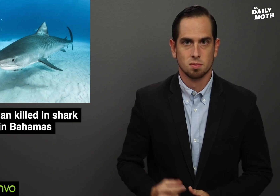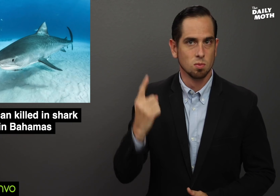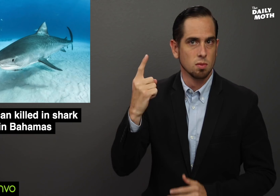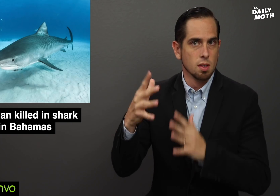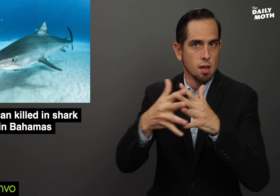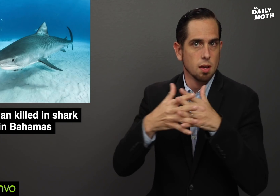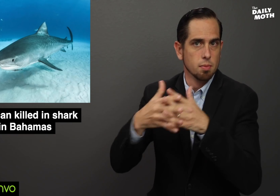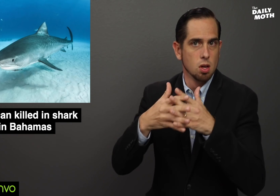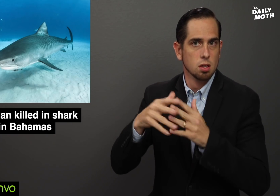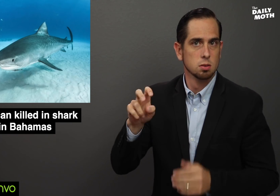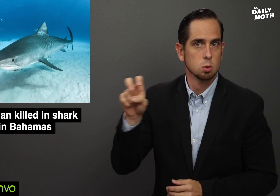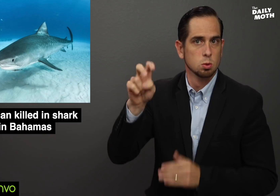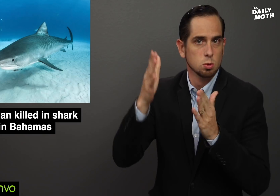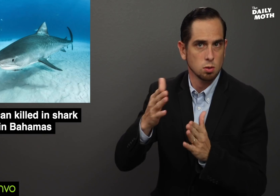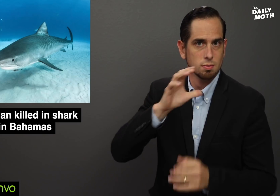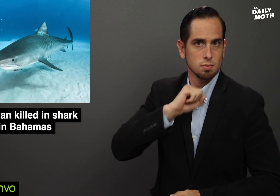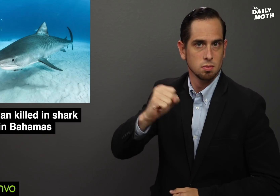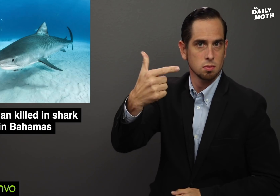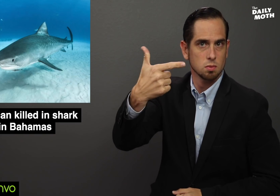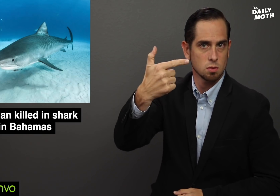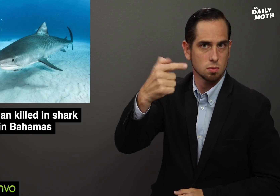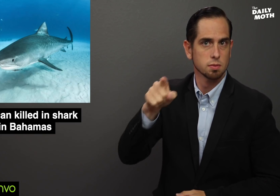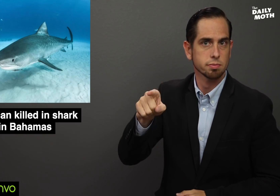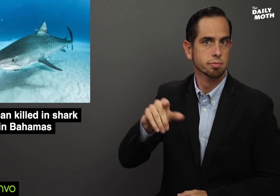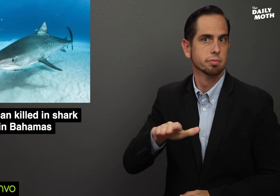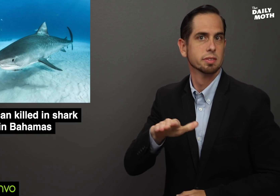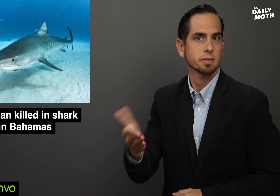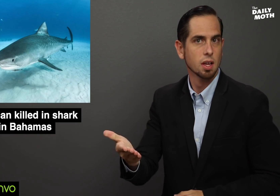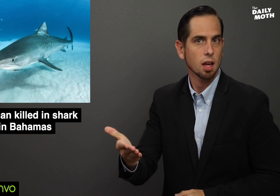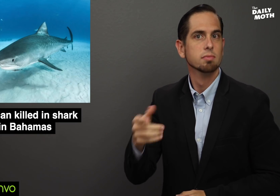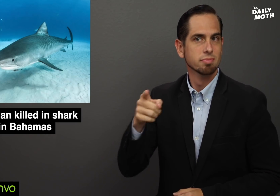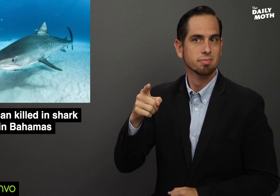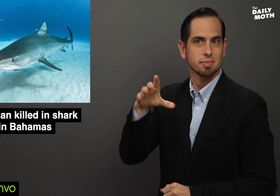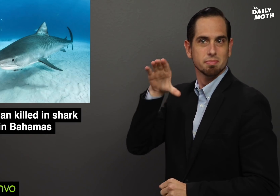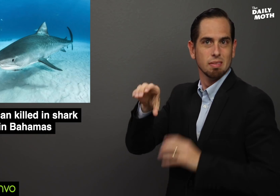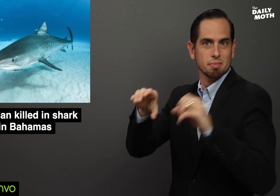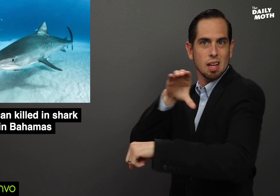A 21-year-old American tourist died when she was attacked